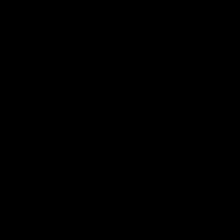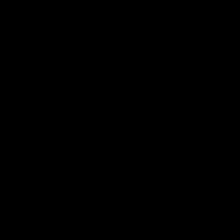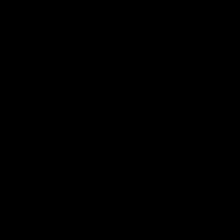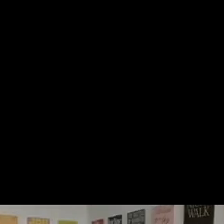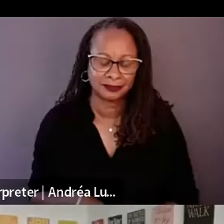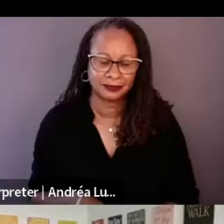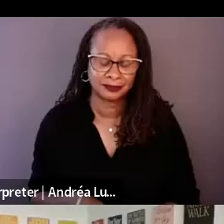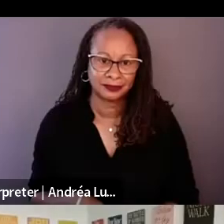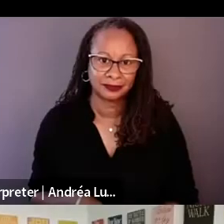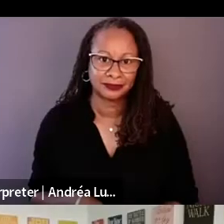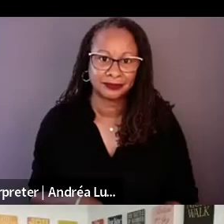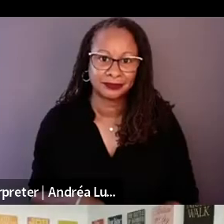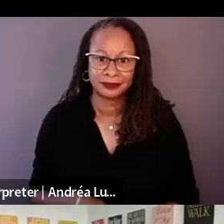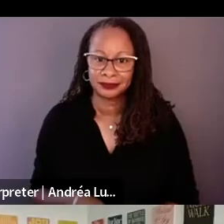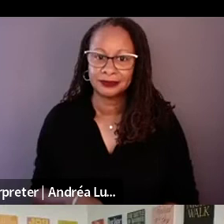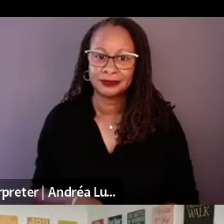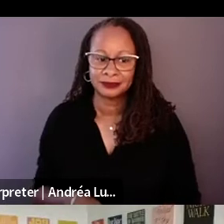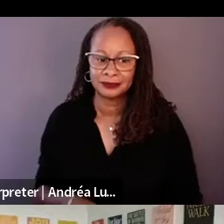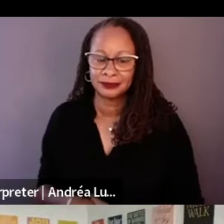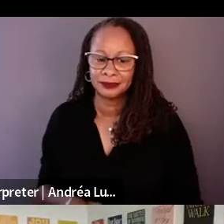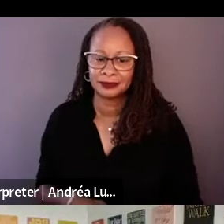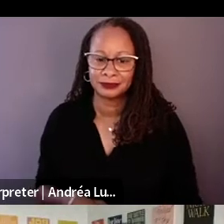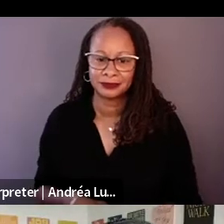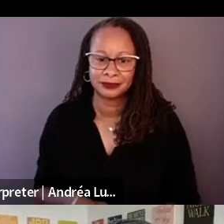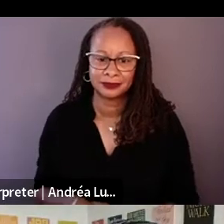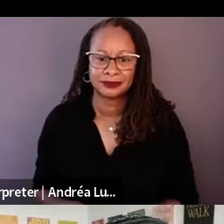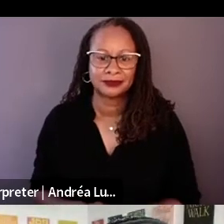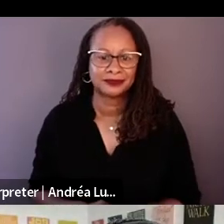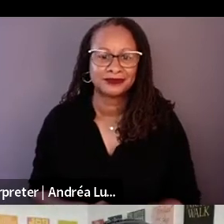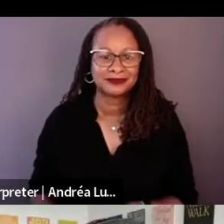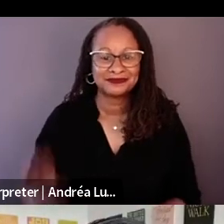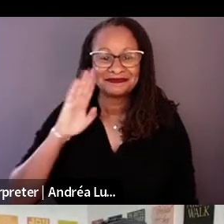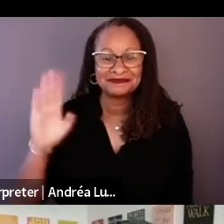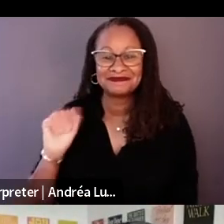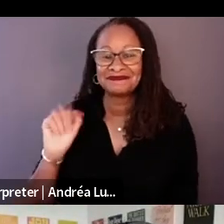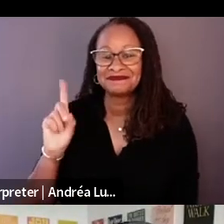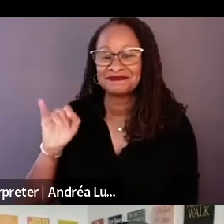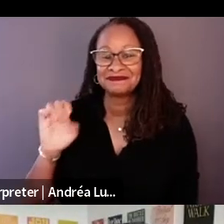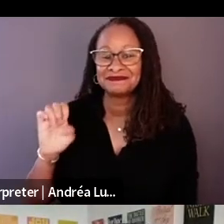Hi, I am a reporter with Variety. I have brown hair, brown eyes.